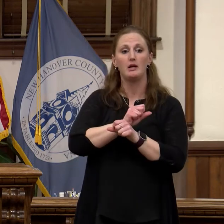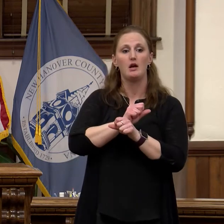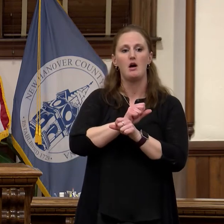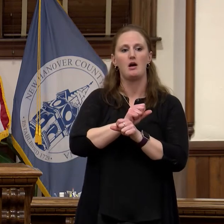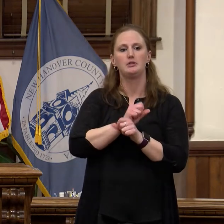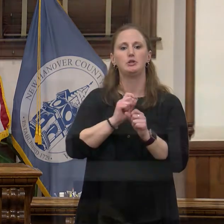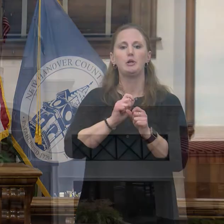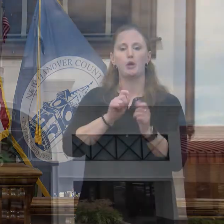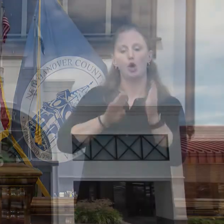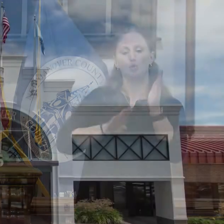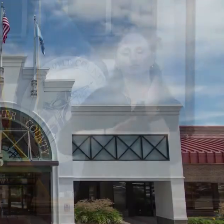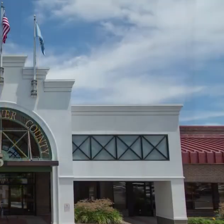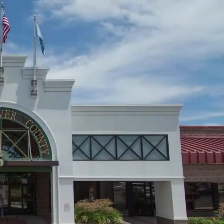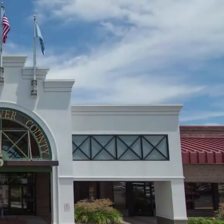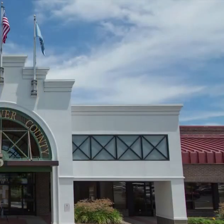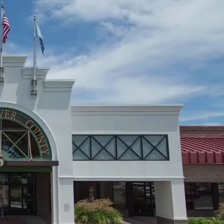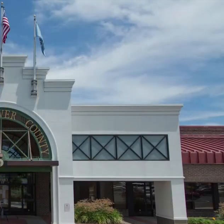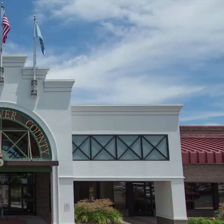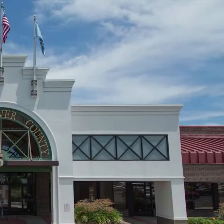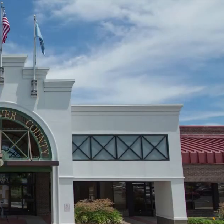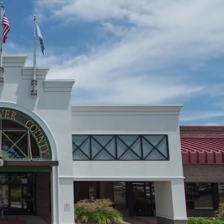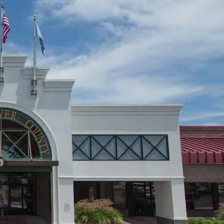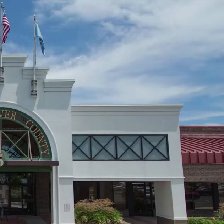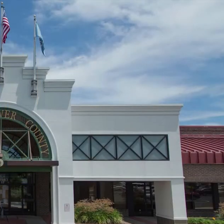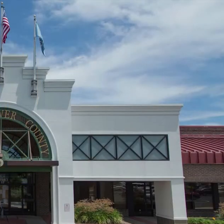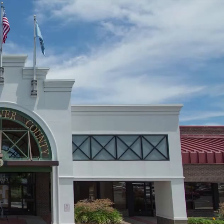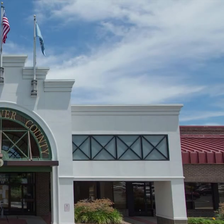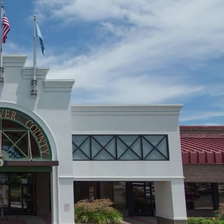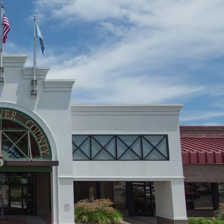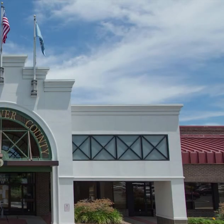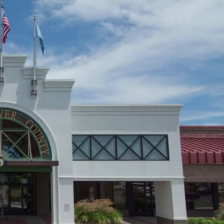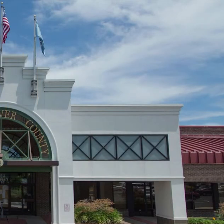and the surrounding land, excuse me, to build a